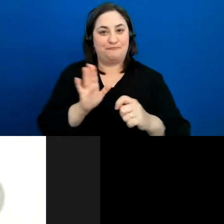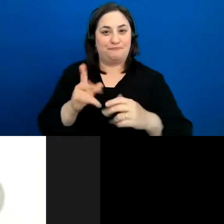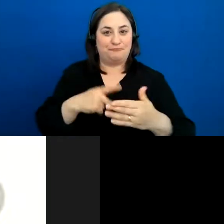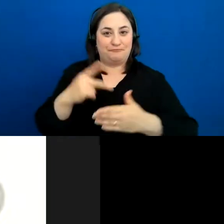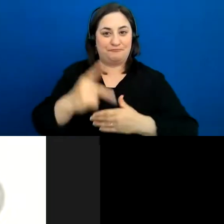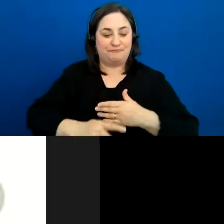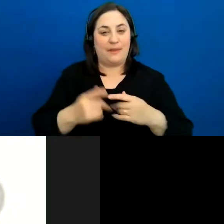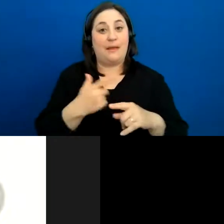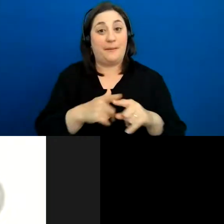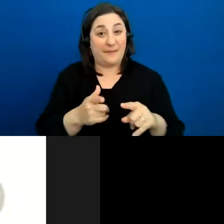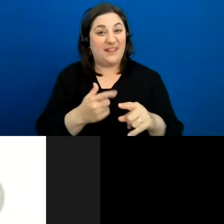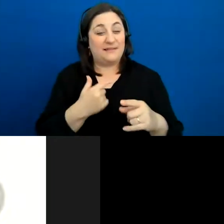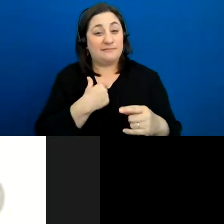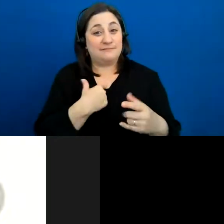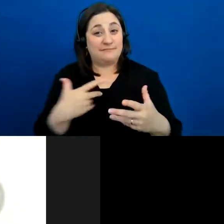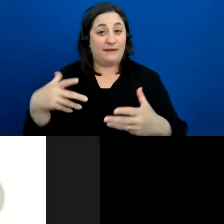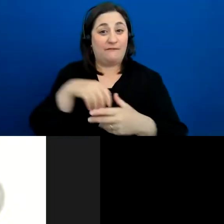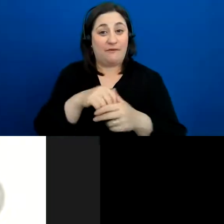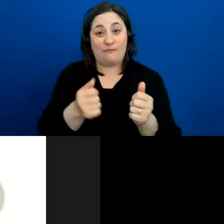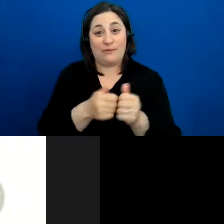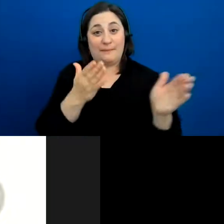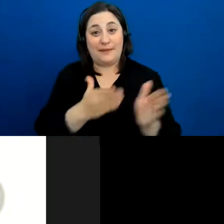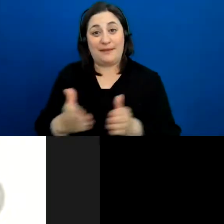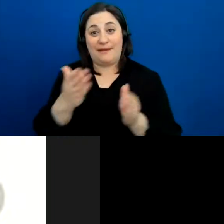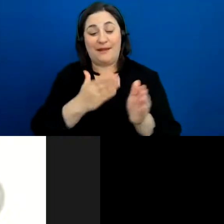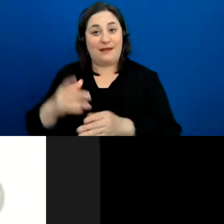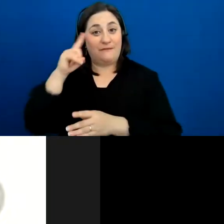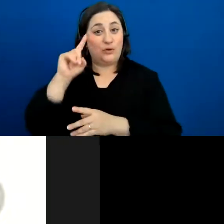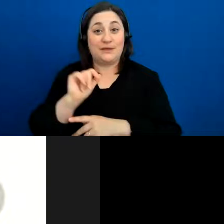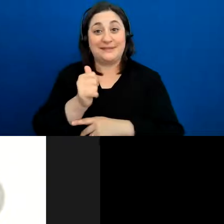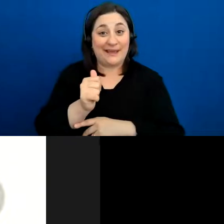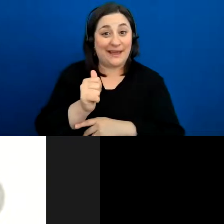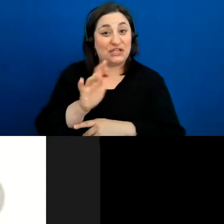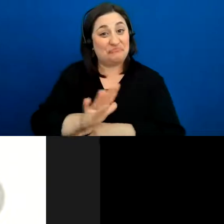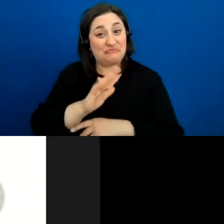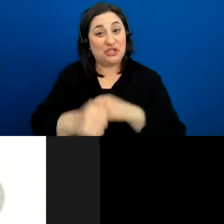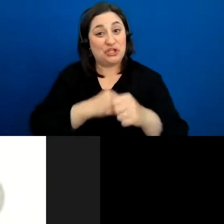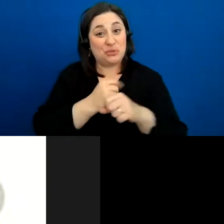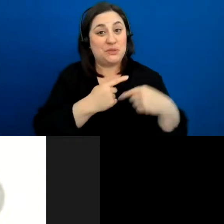but I've been kind of involved with planning for 10-ish years ever since I was in my early teens.